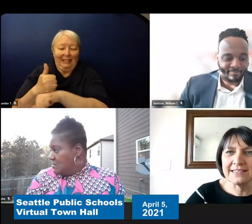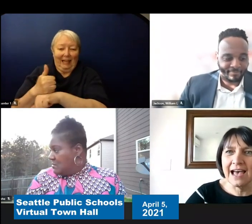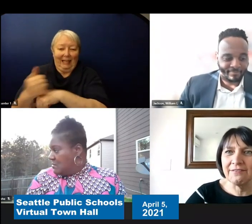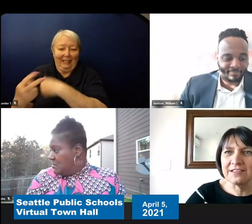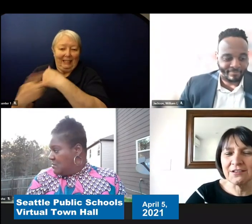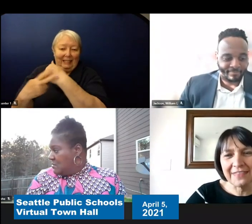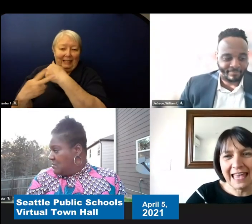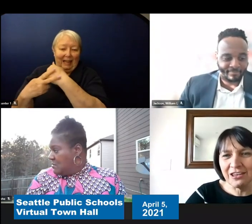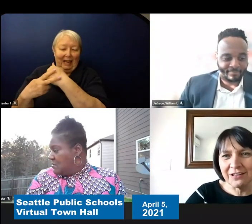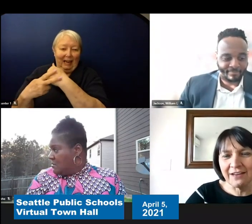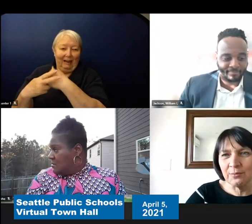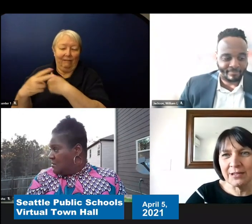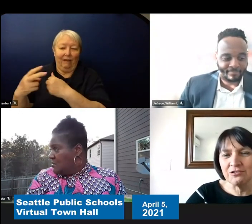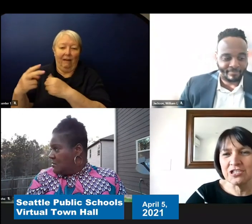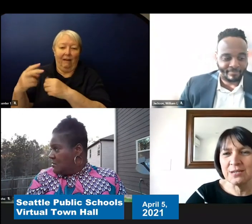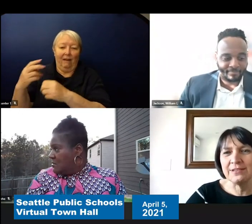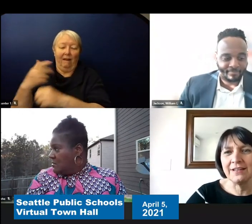And so thank you to everybody who chipped in on that.